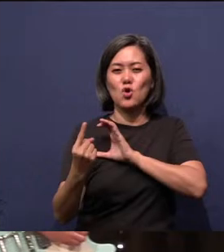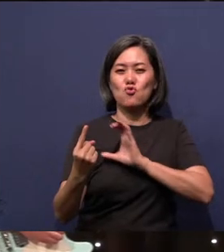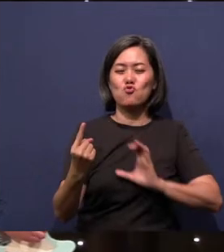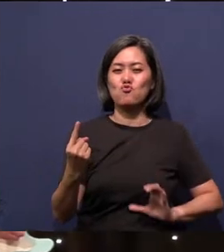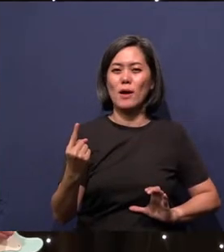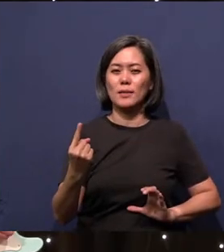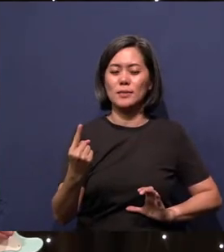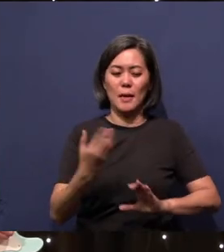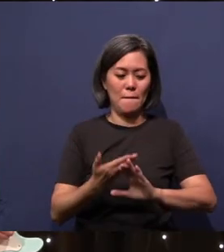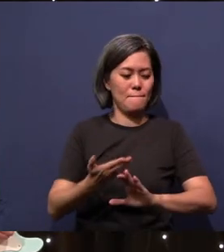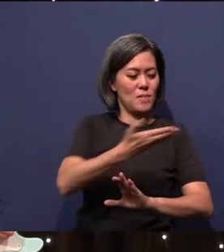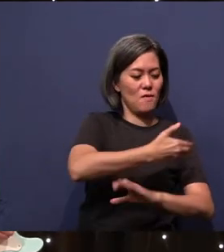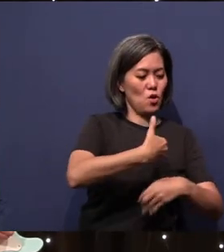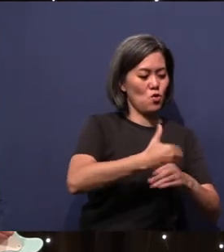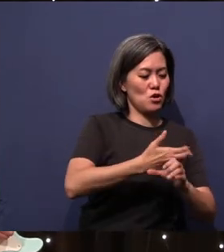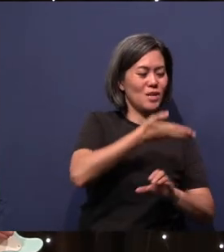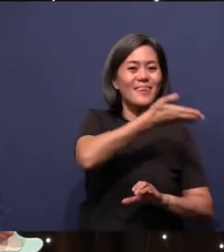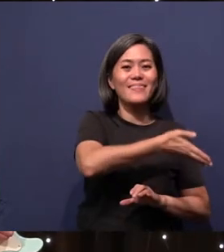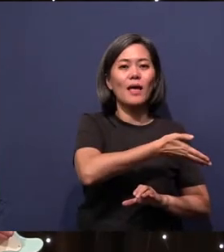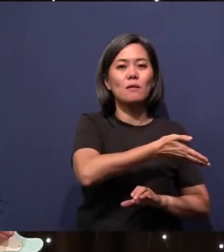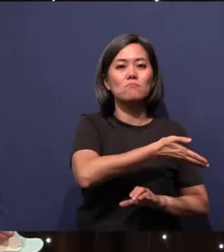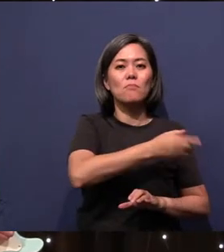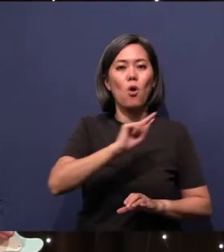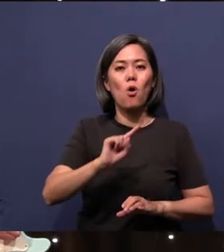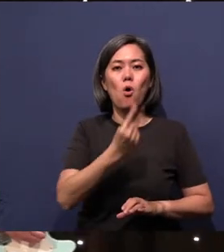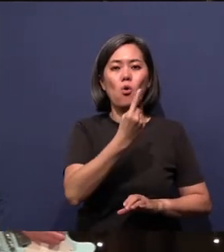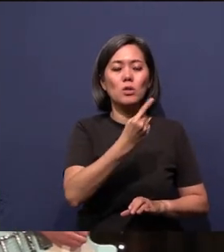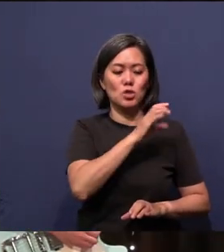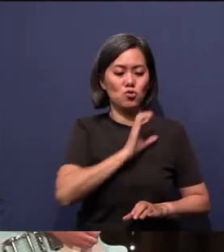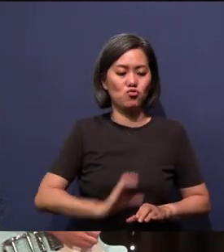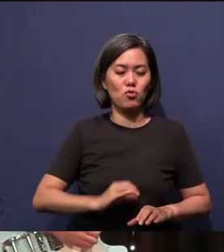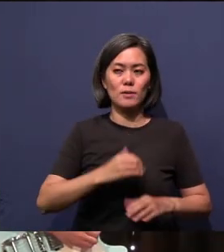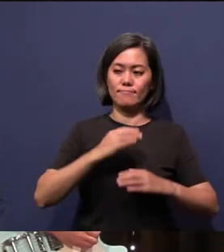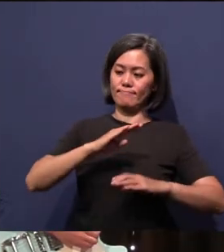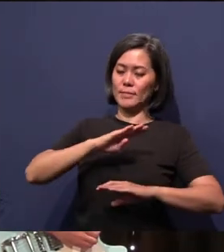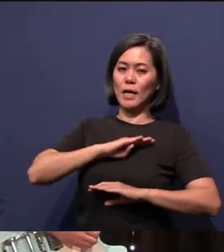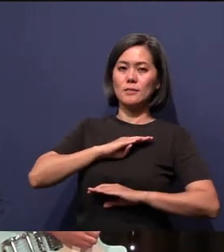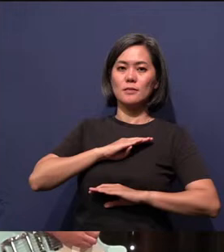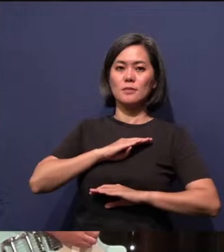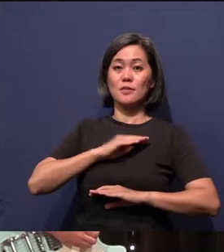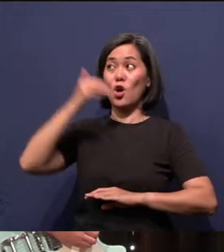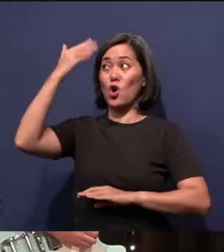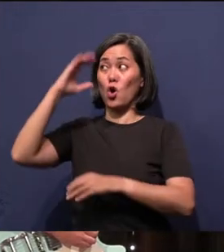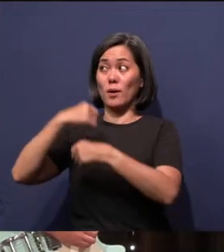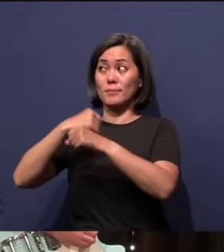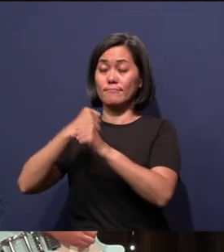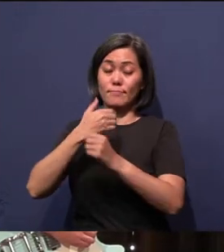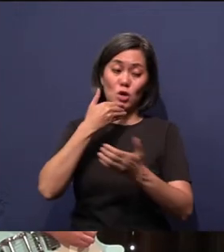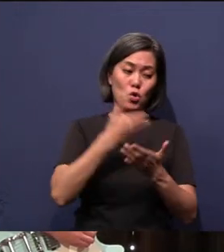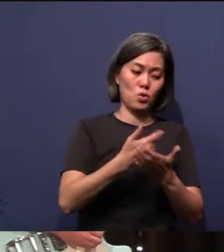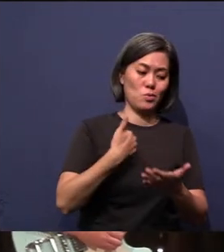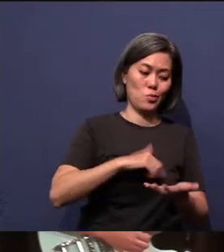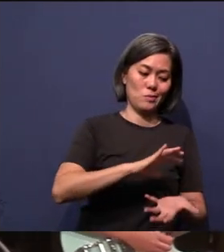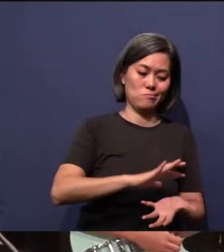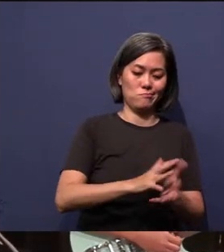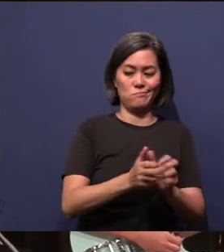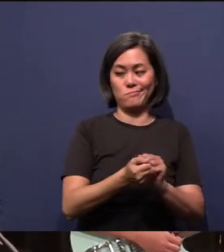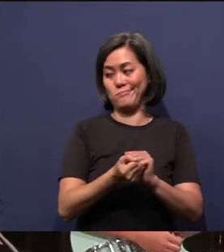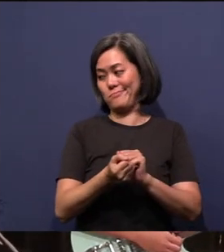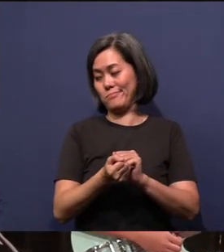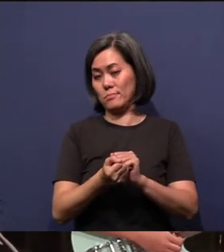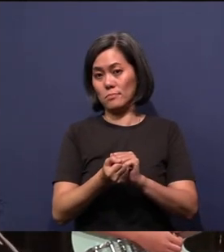Only Christ will satisfy. God made good. We messed it up. God takes what we mess up